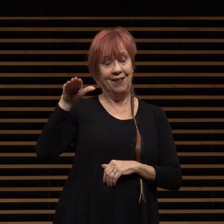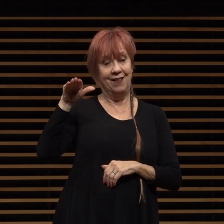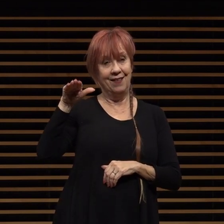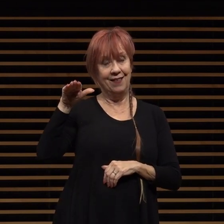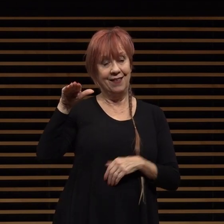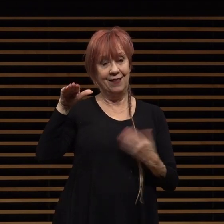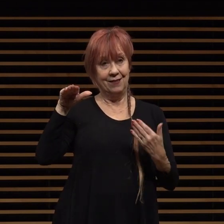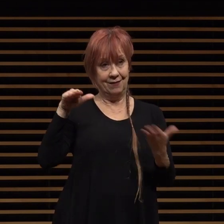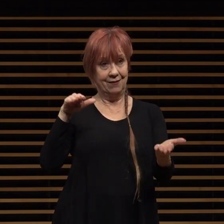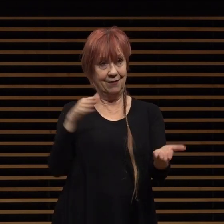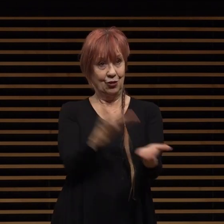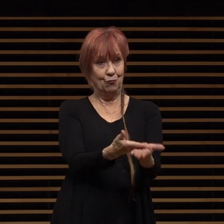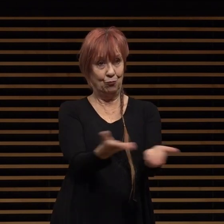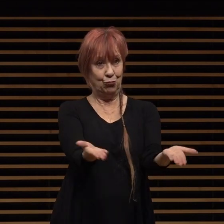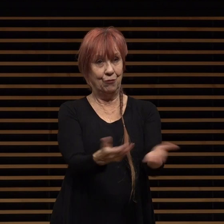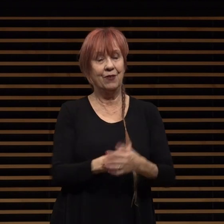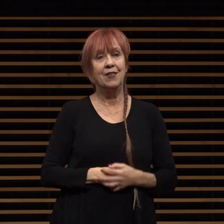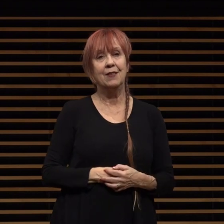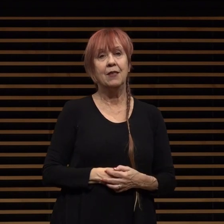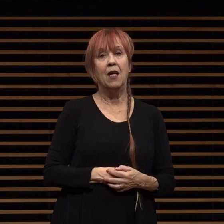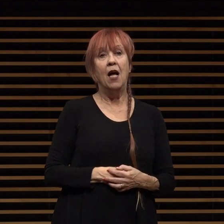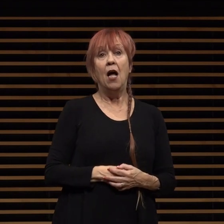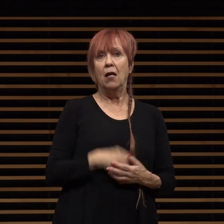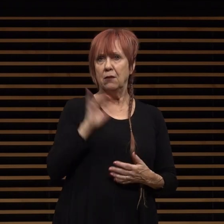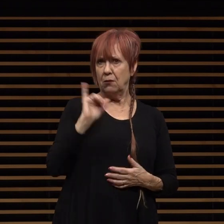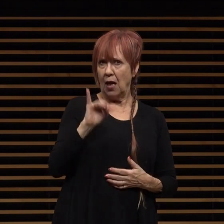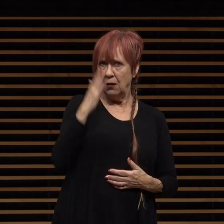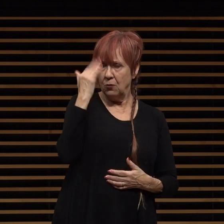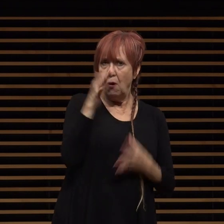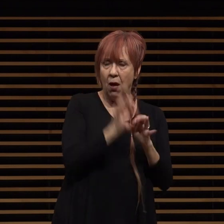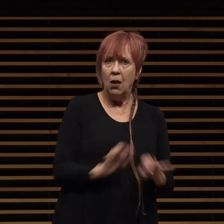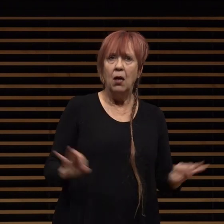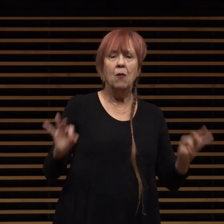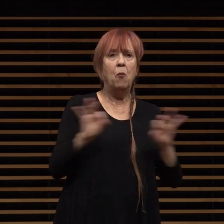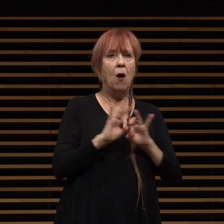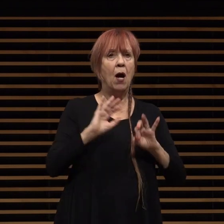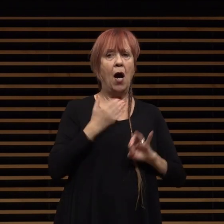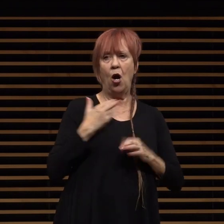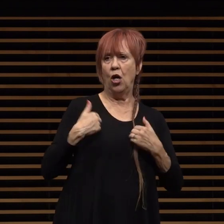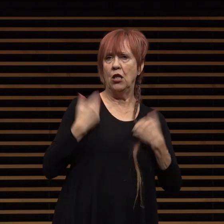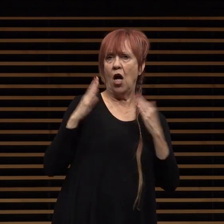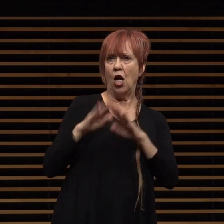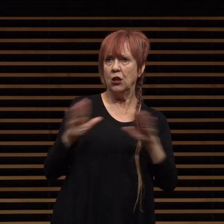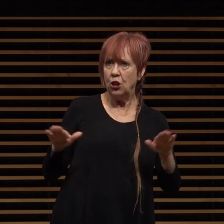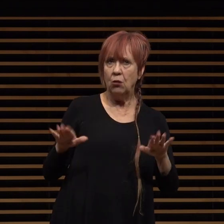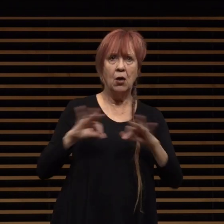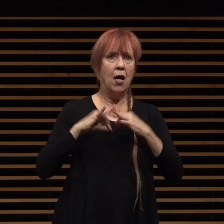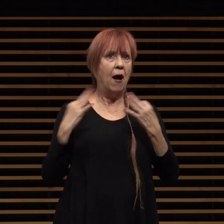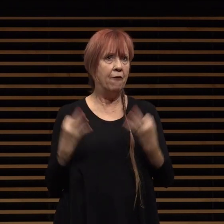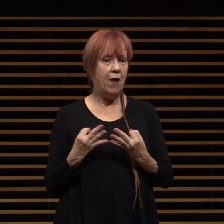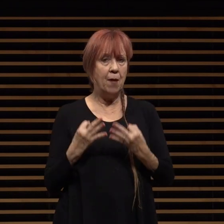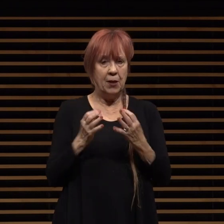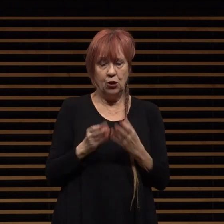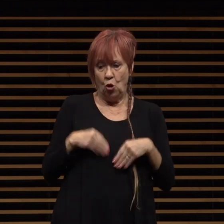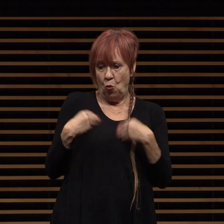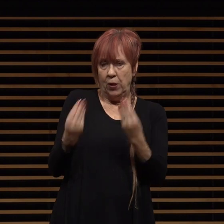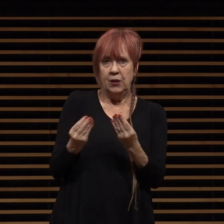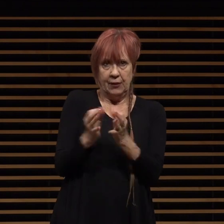proof of that as such it is imperative that our young children and families